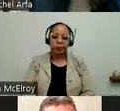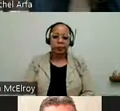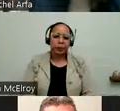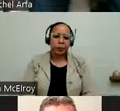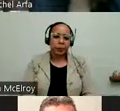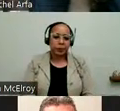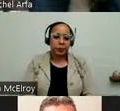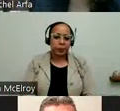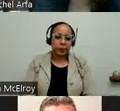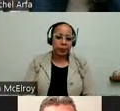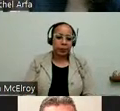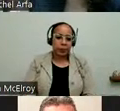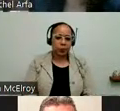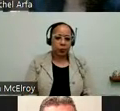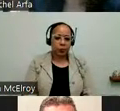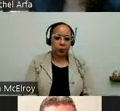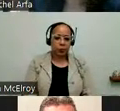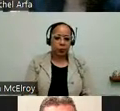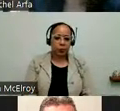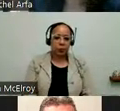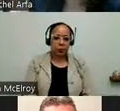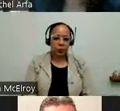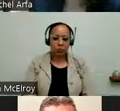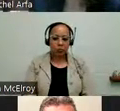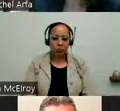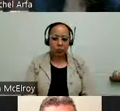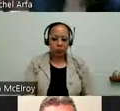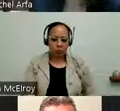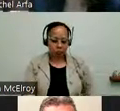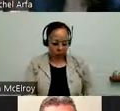pictured here too. So I would like to talk about -- so